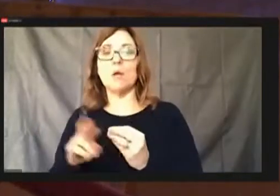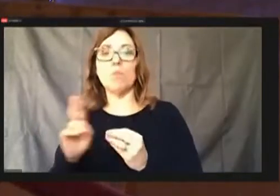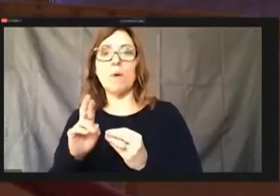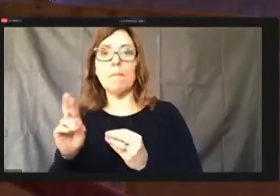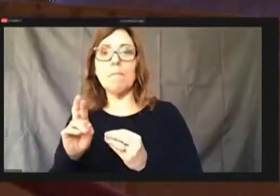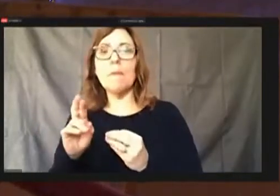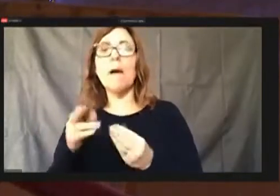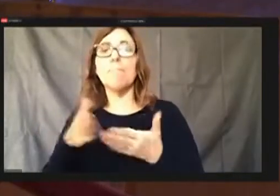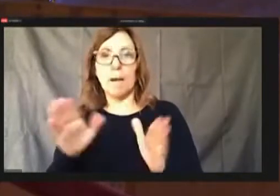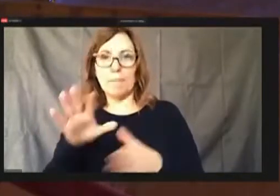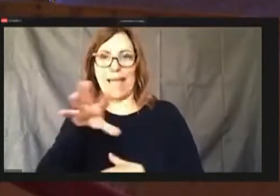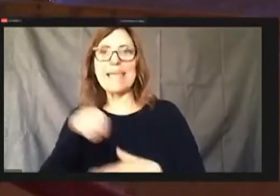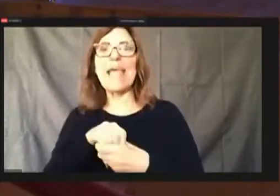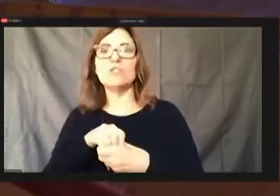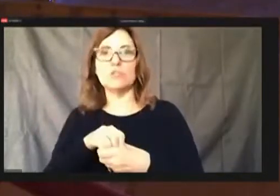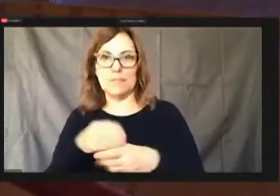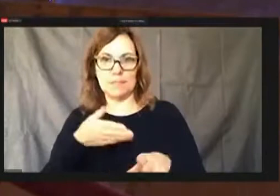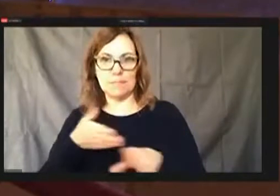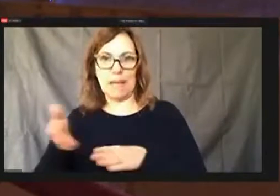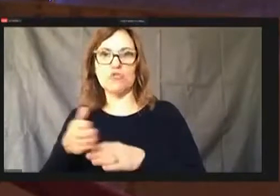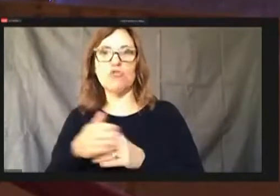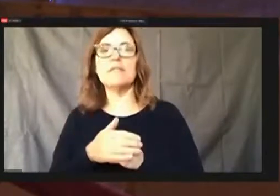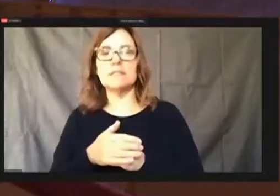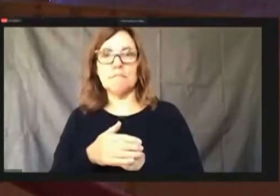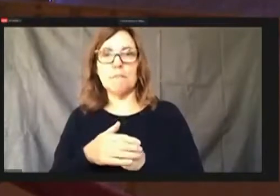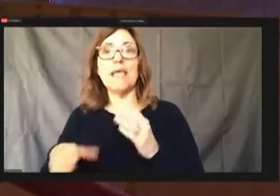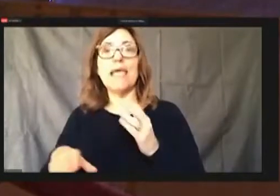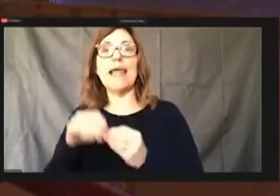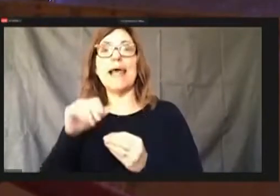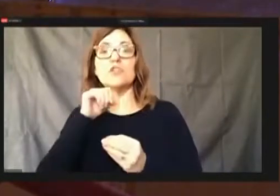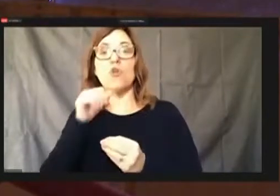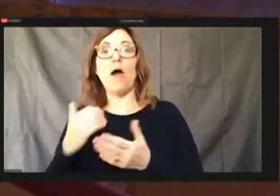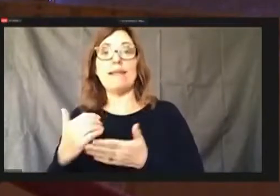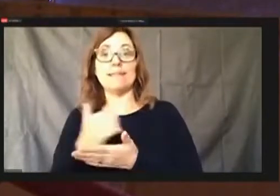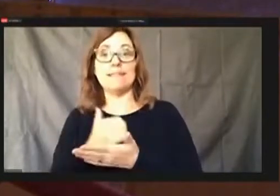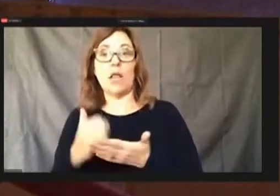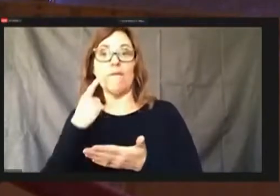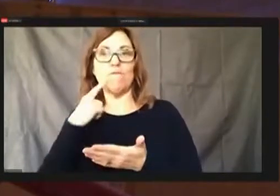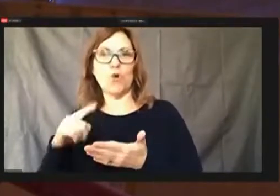It adds non salaries for the new employees furniture metering those kind of things so